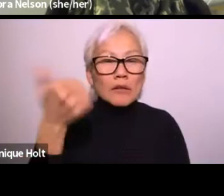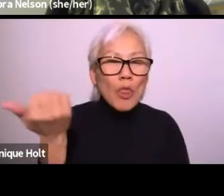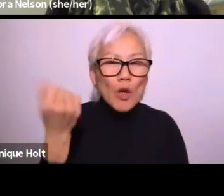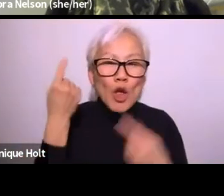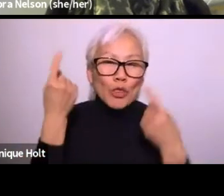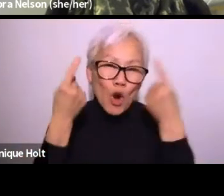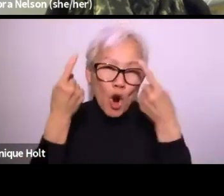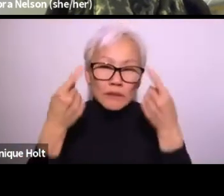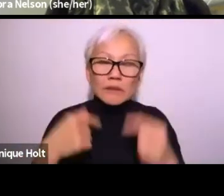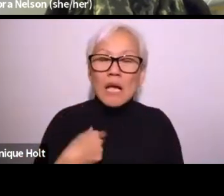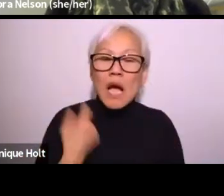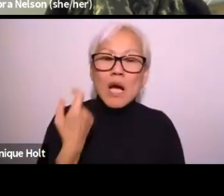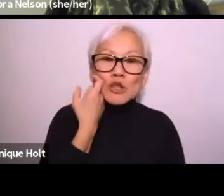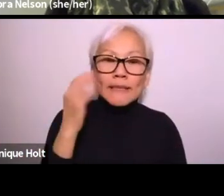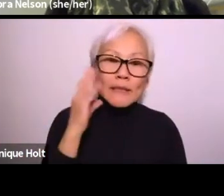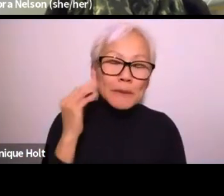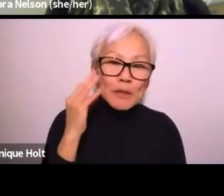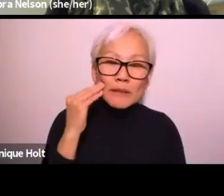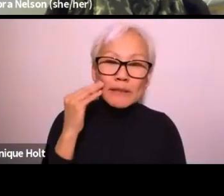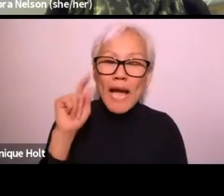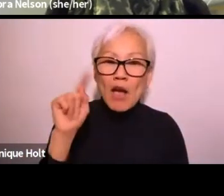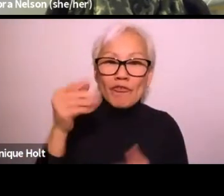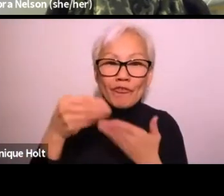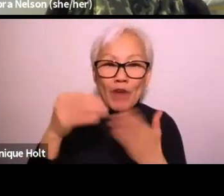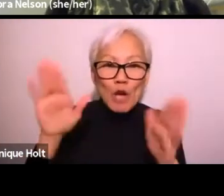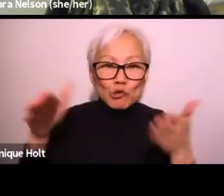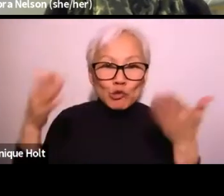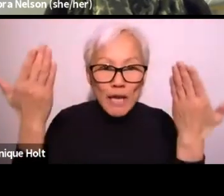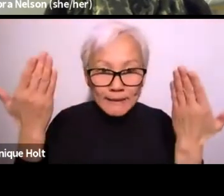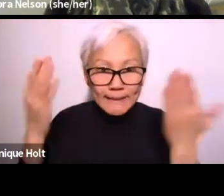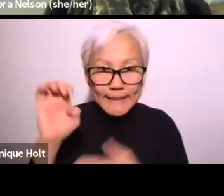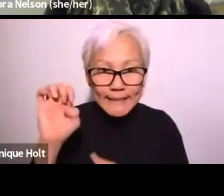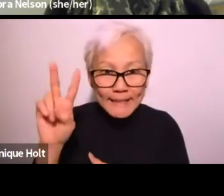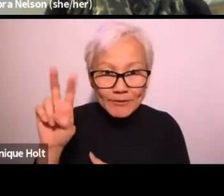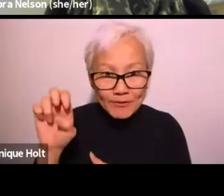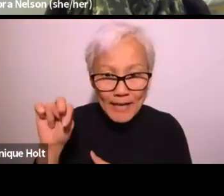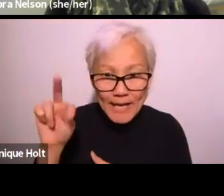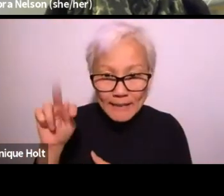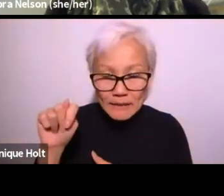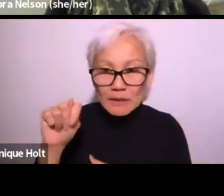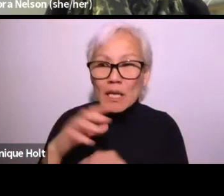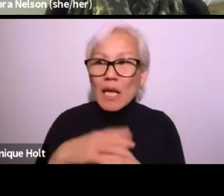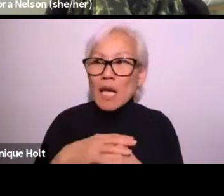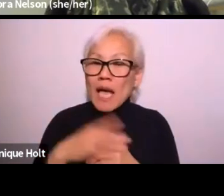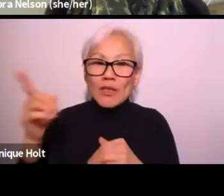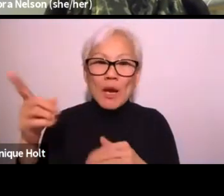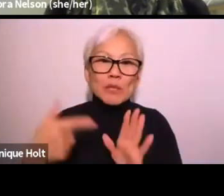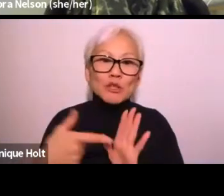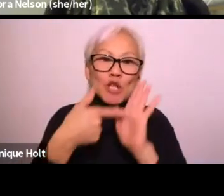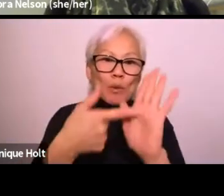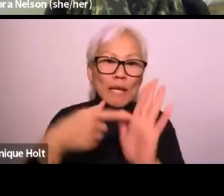Yeah, absolutely. Just another thought as well I just experienced. We had a fundraising event,